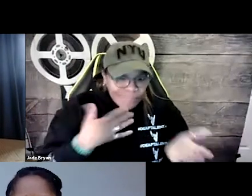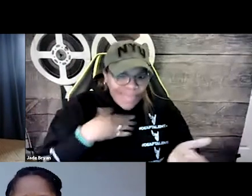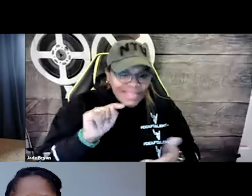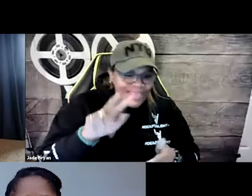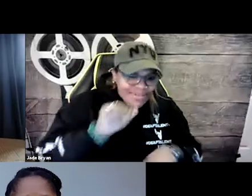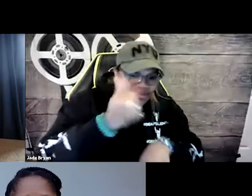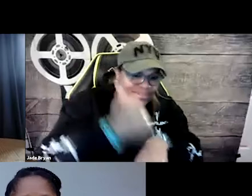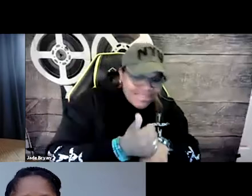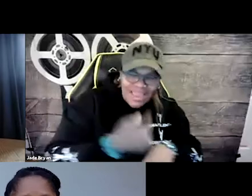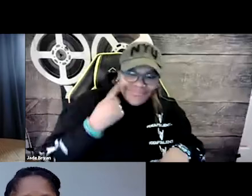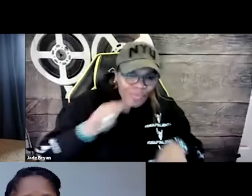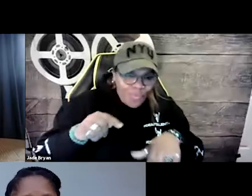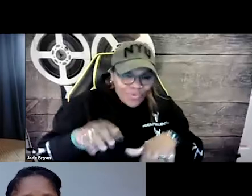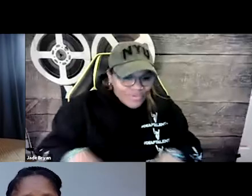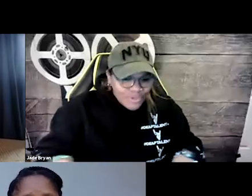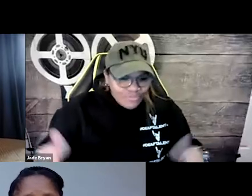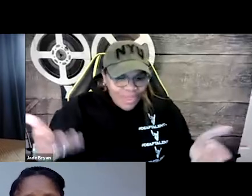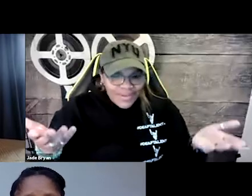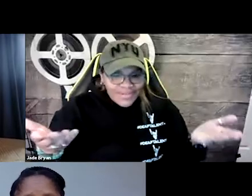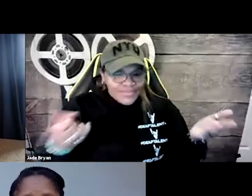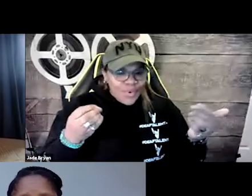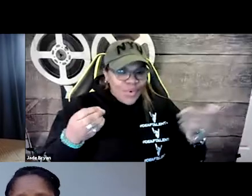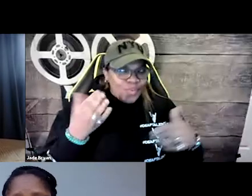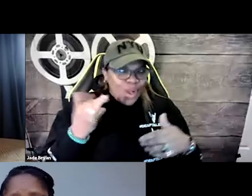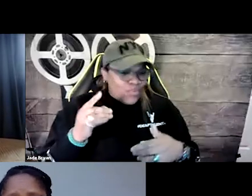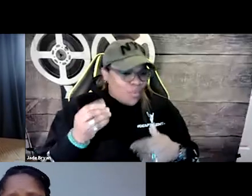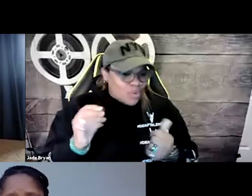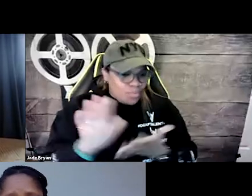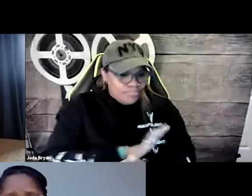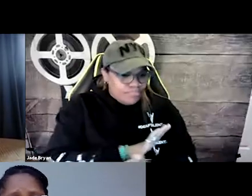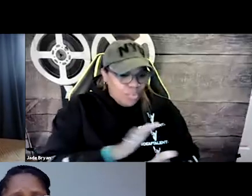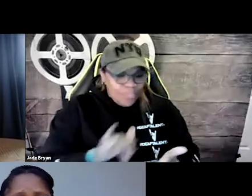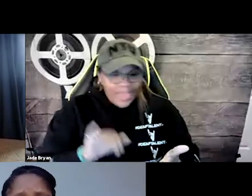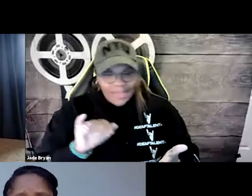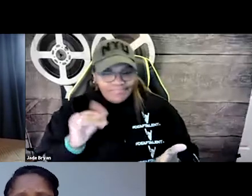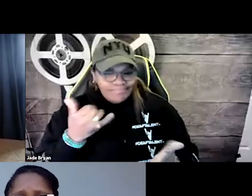Hello, my TV set is set up for me. I don't have any children.